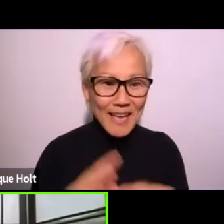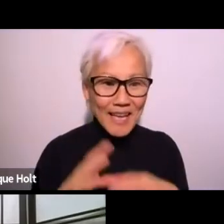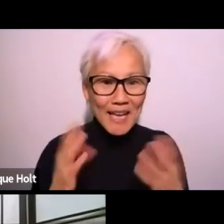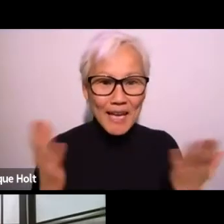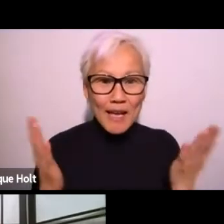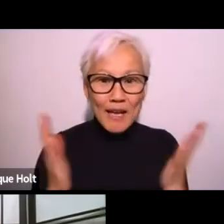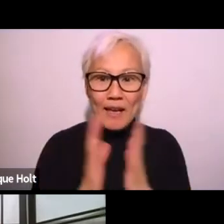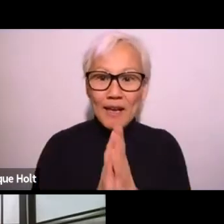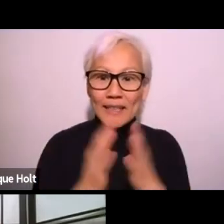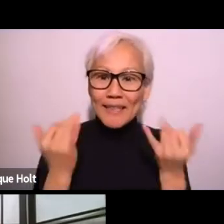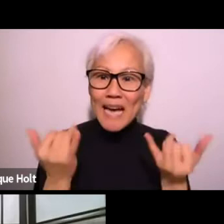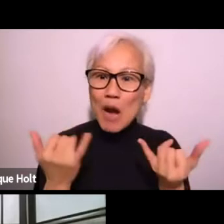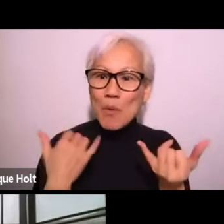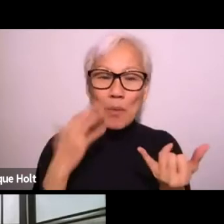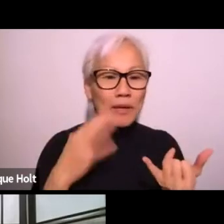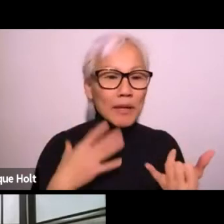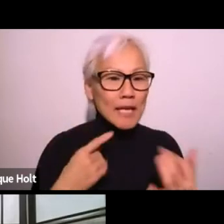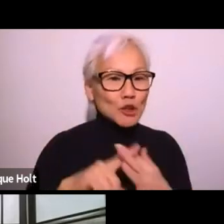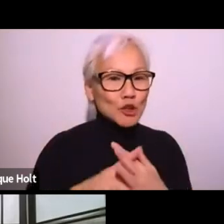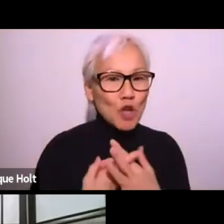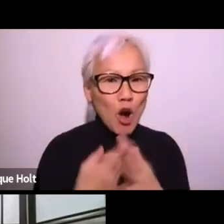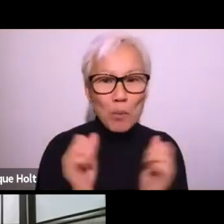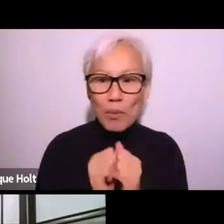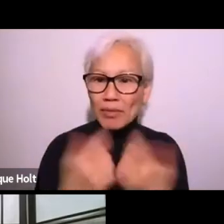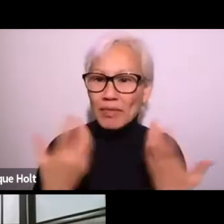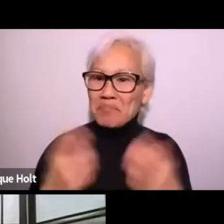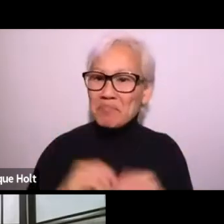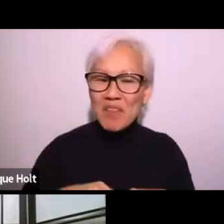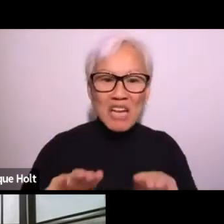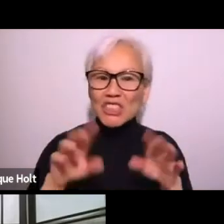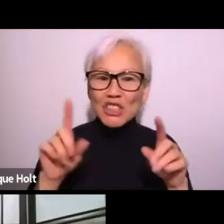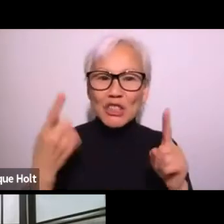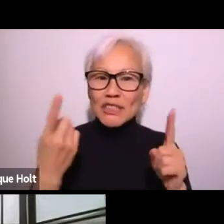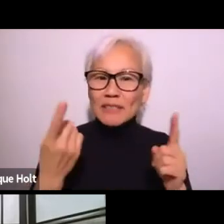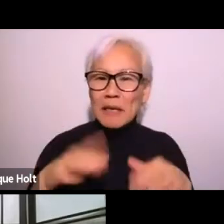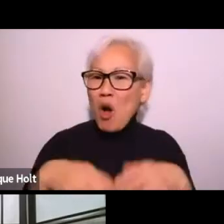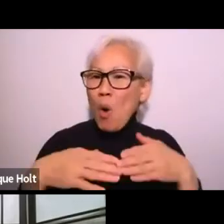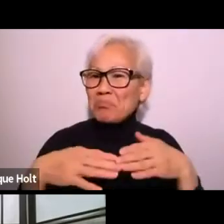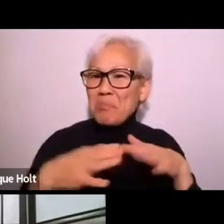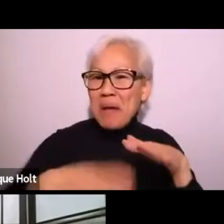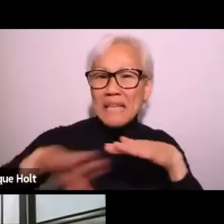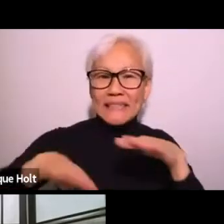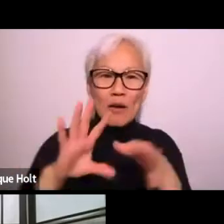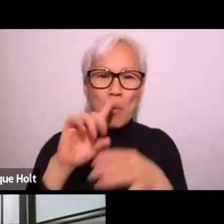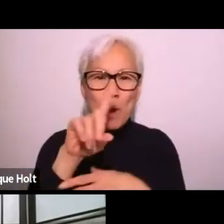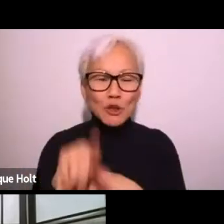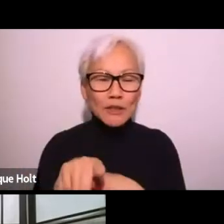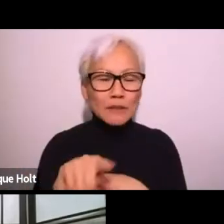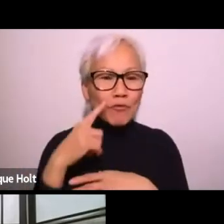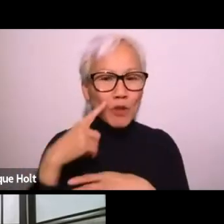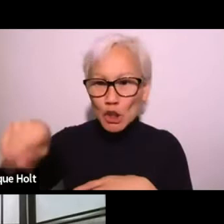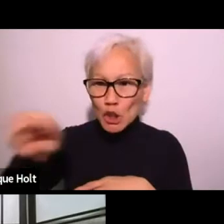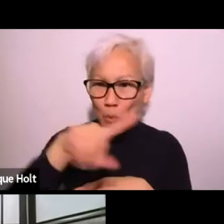Okay. Now we would like to start with just a basic,